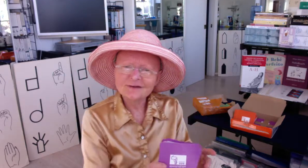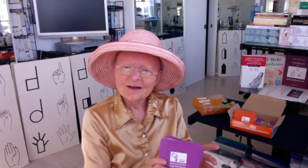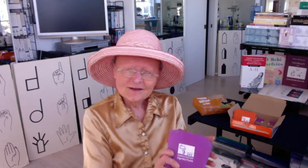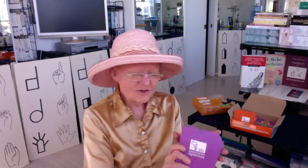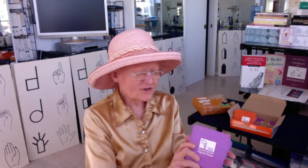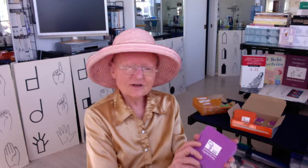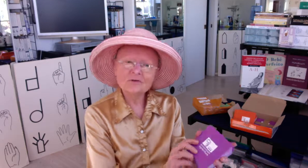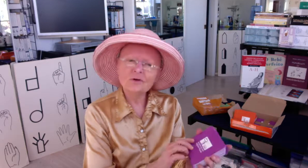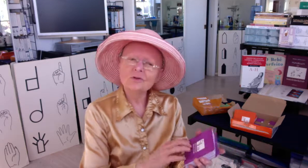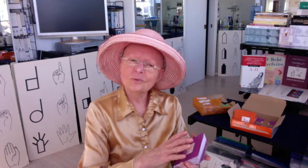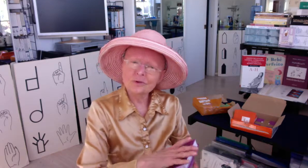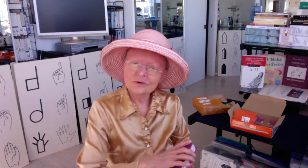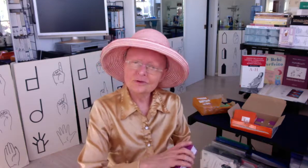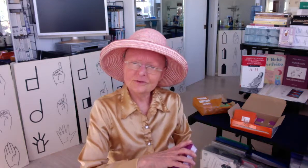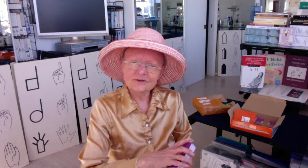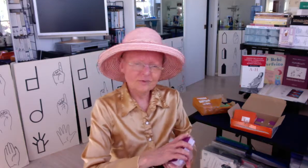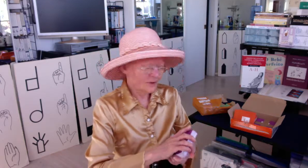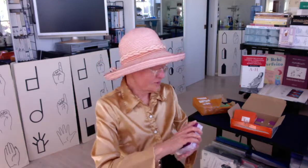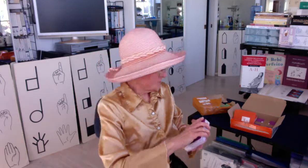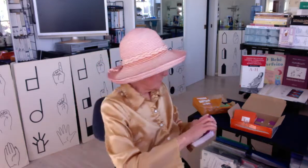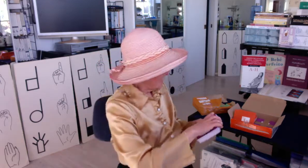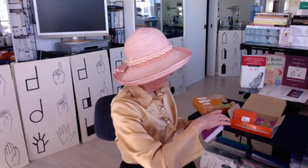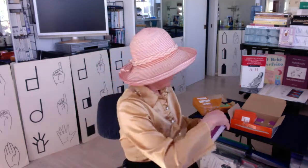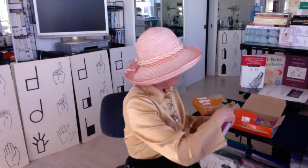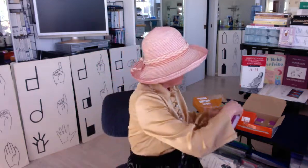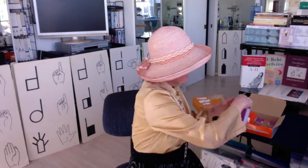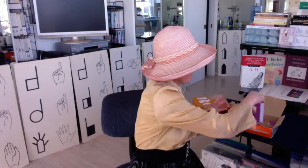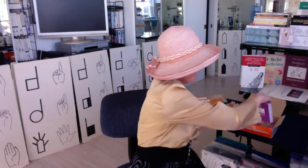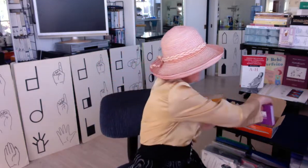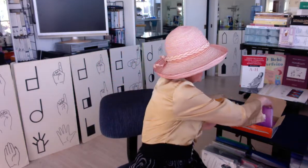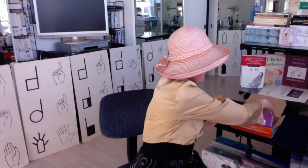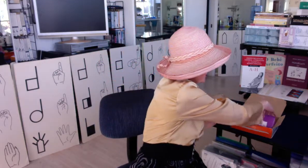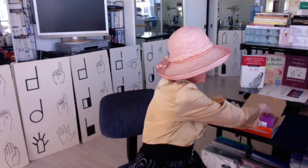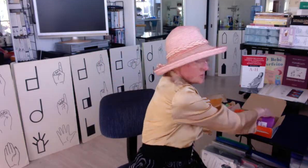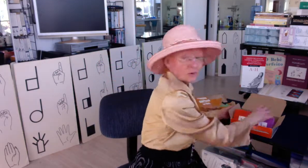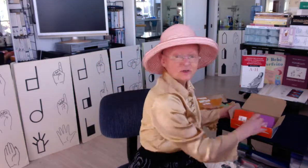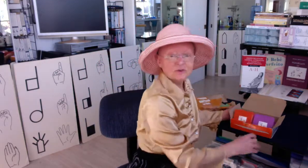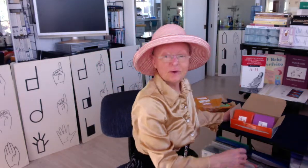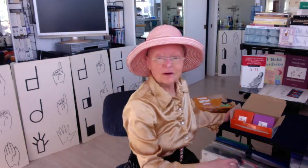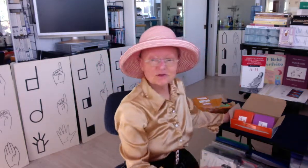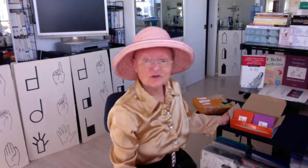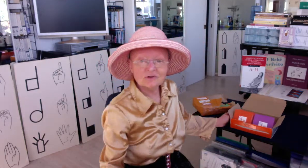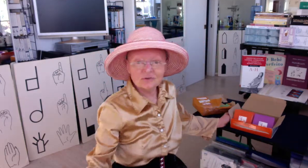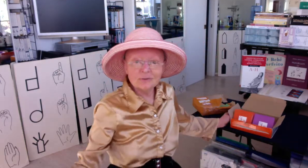Just think of all the work that they went to in French Switzerland to create this gorgeous box just for me